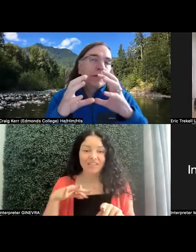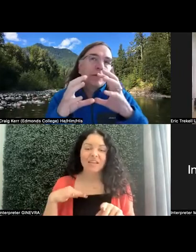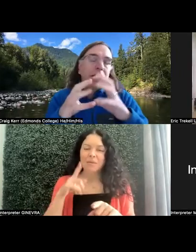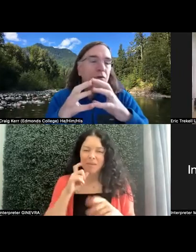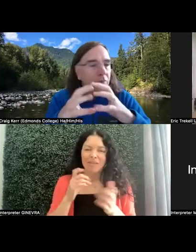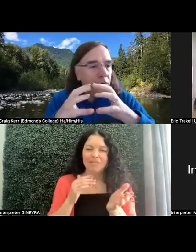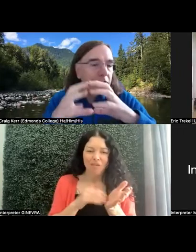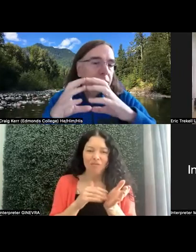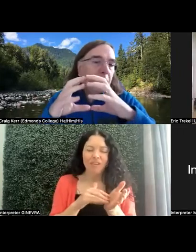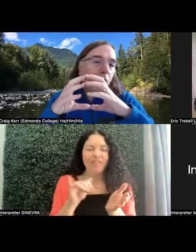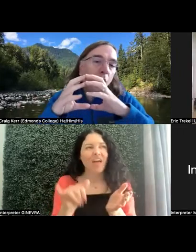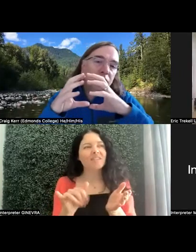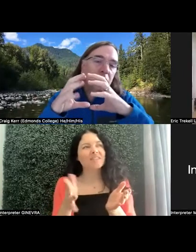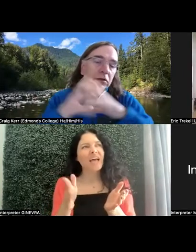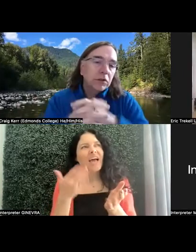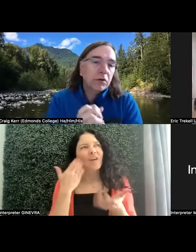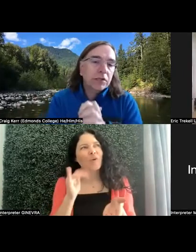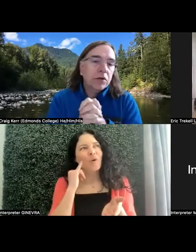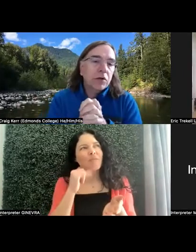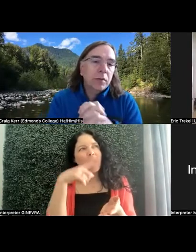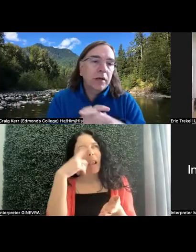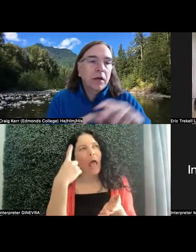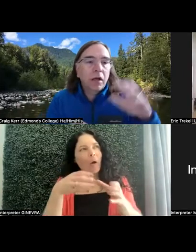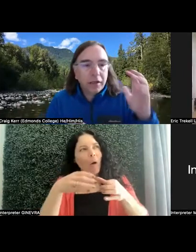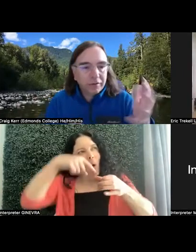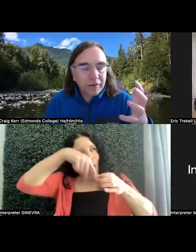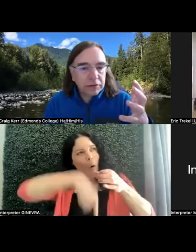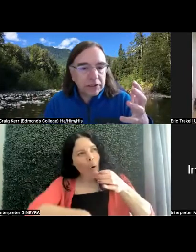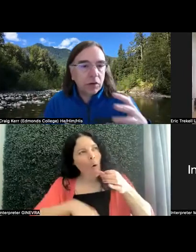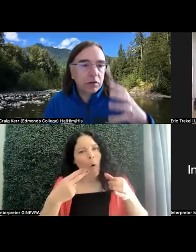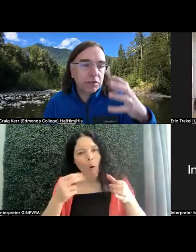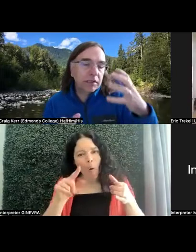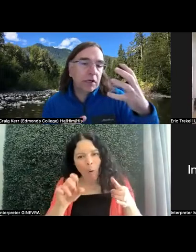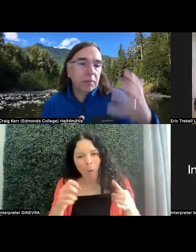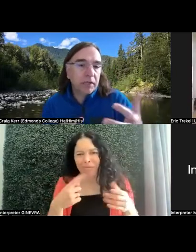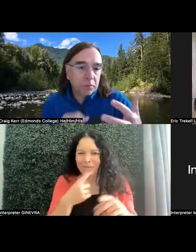I don't know if black hole is the correct term, but a lot of faculty don't understand the accommodation